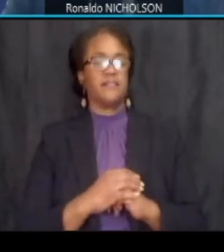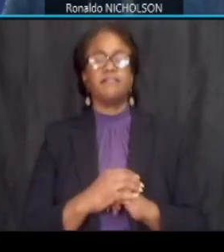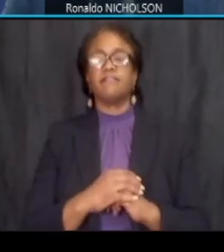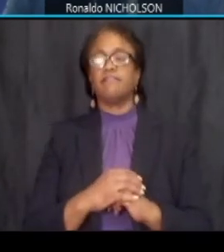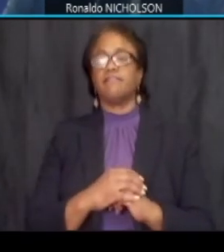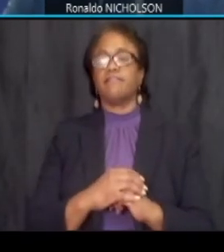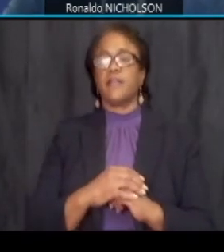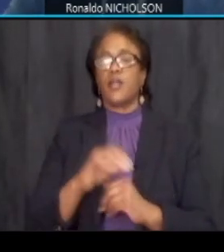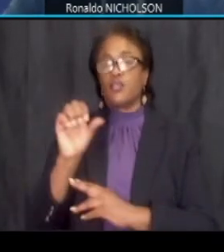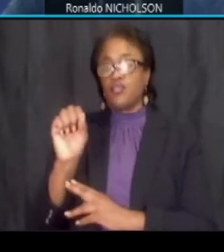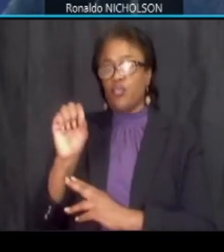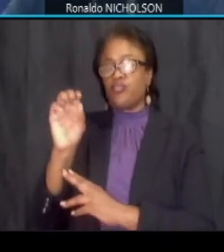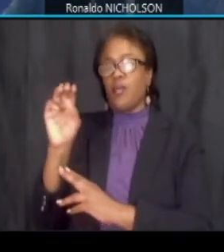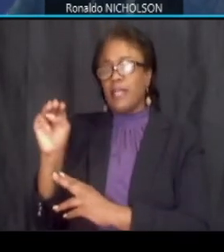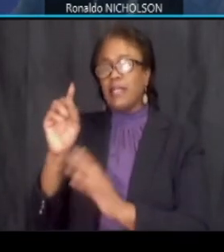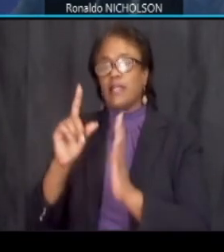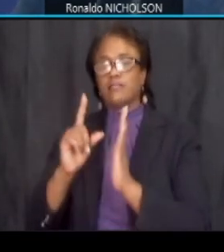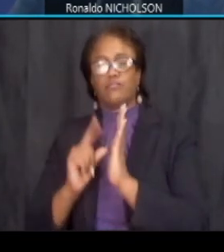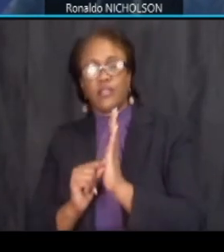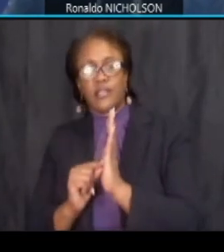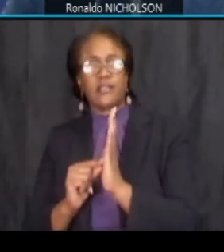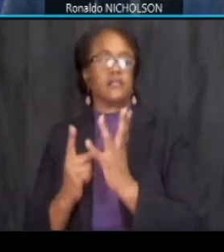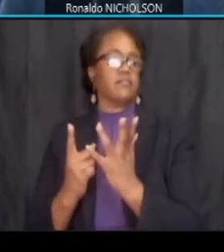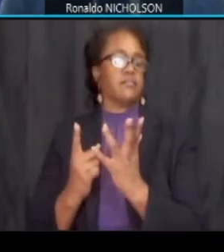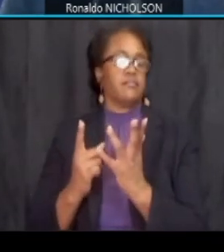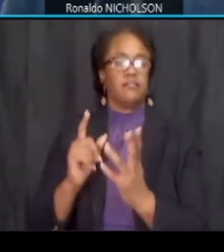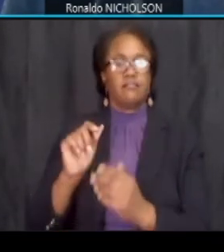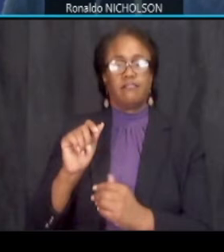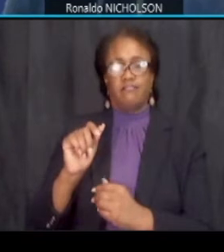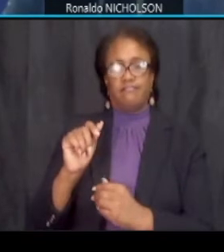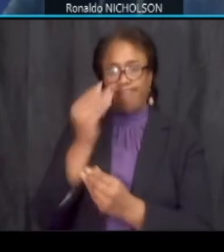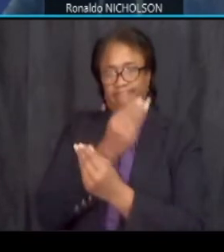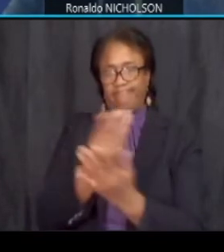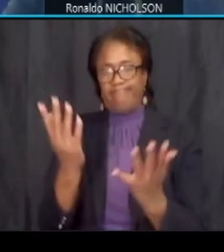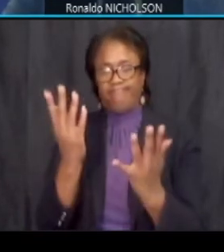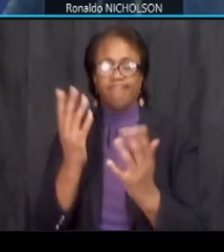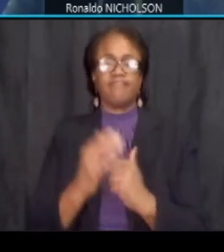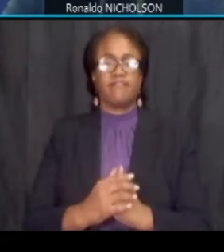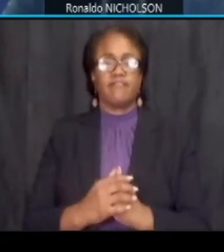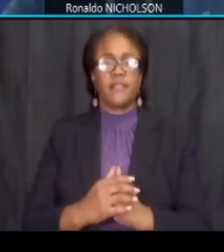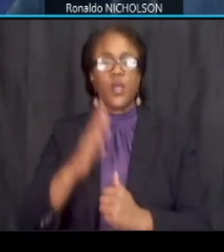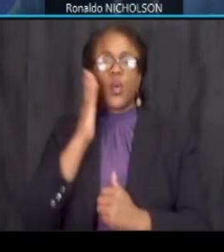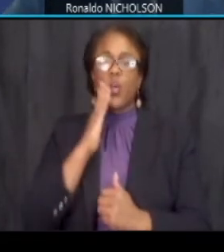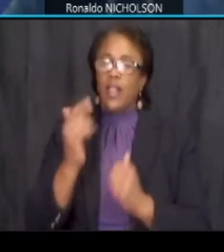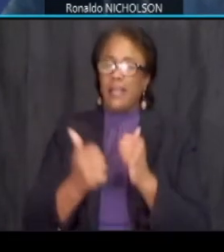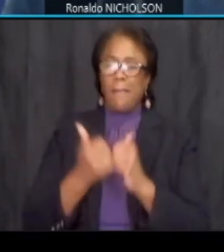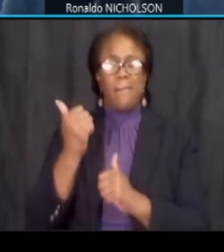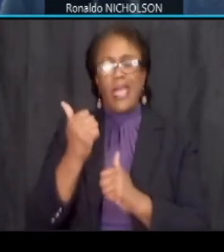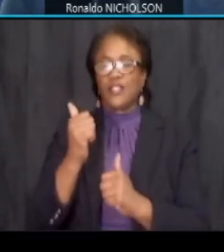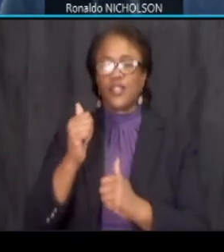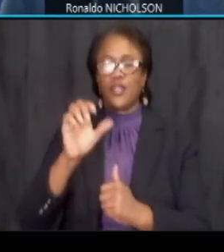social print and air media this will be a major civil infrastructure project